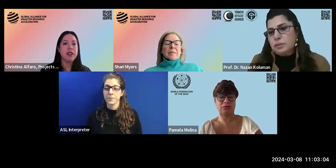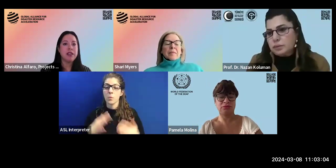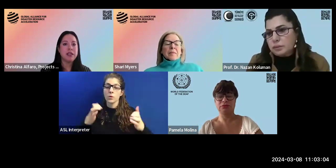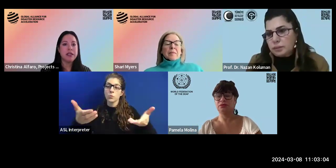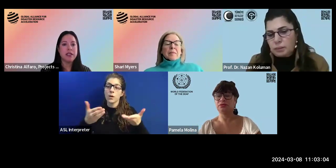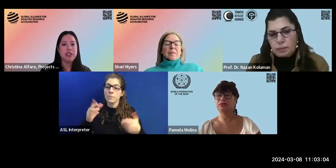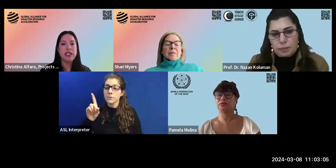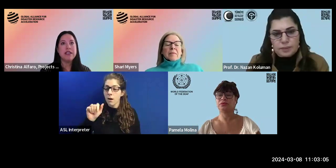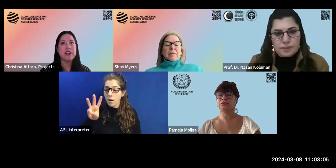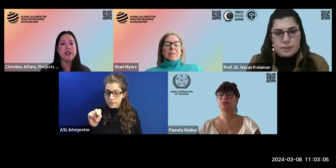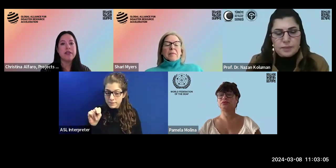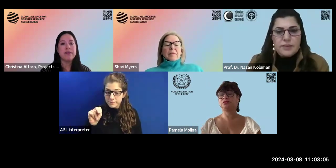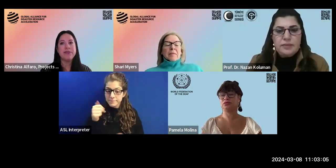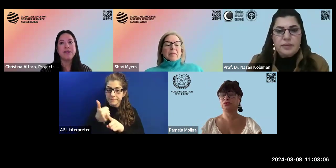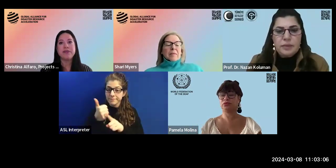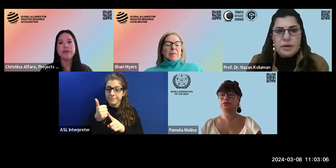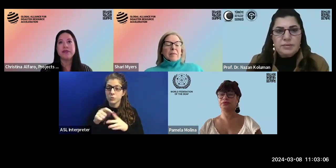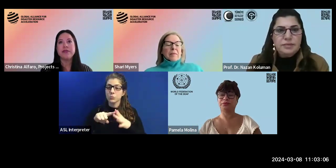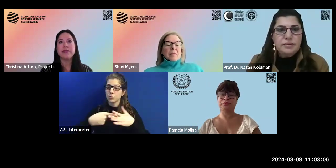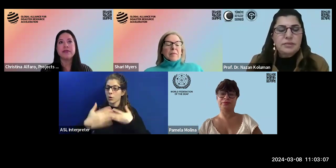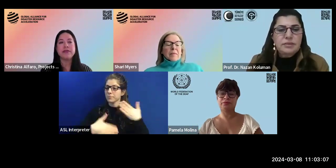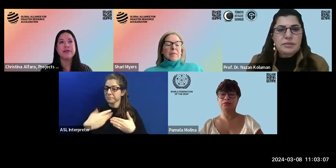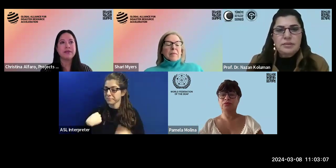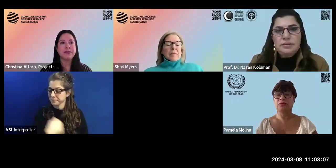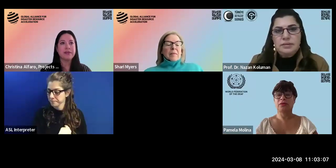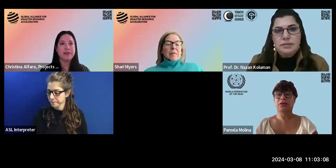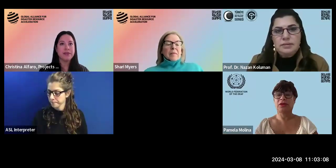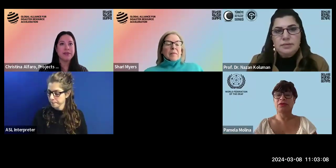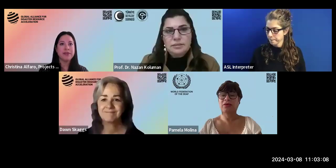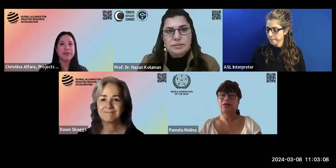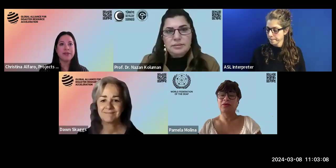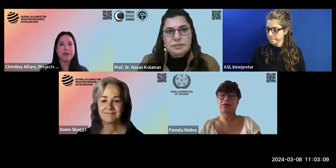I want to welcome Dawn to get us started.